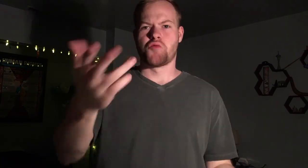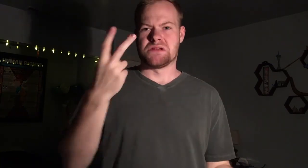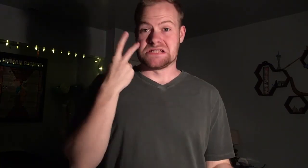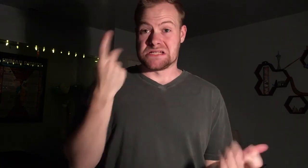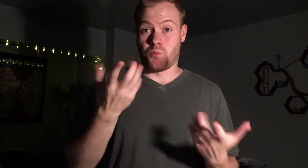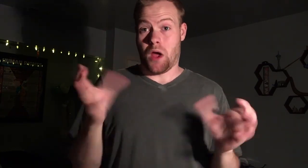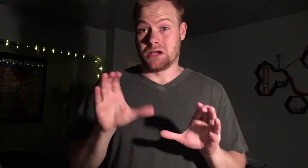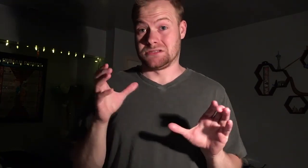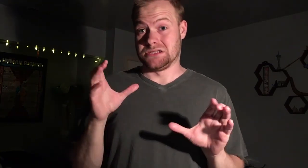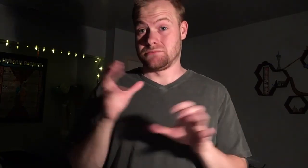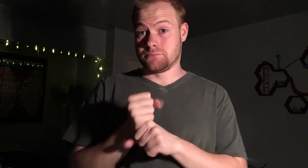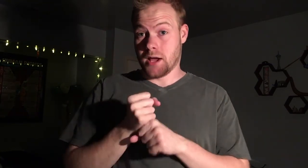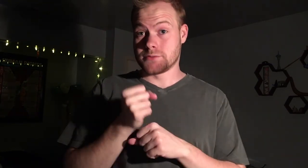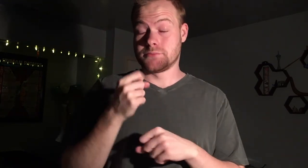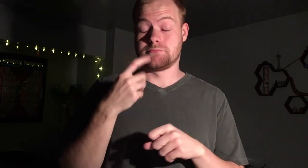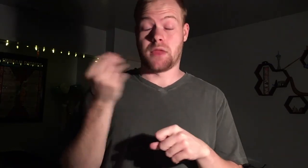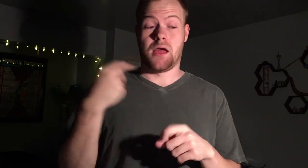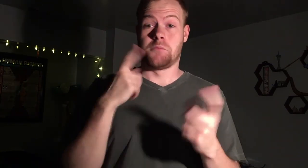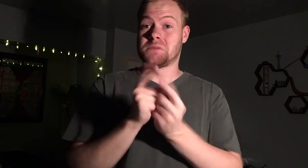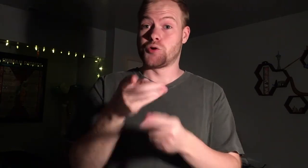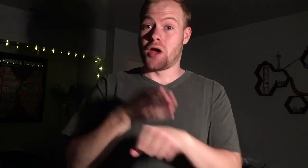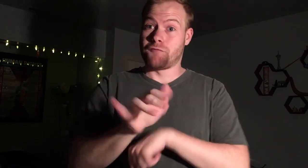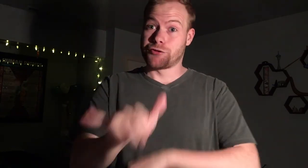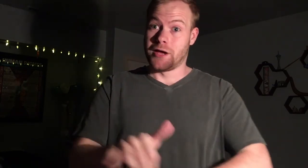See what I did get, and I'll meet you after that.